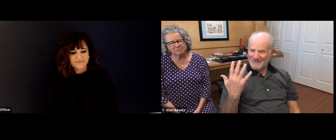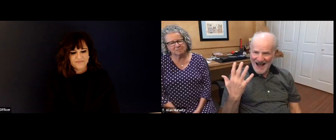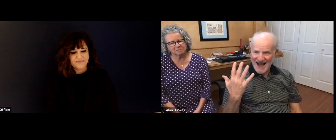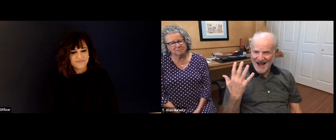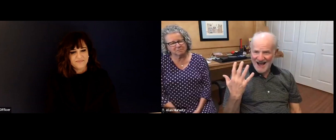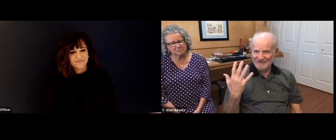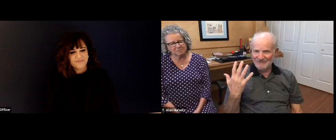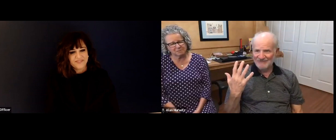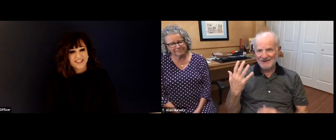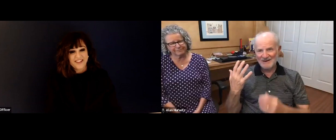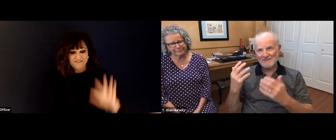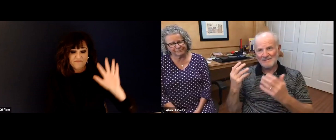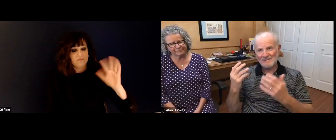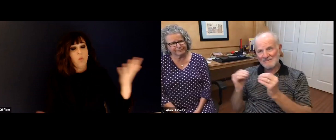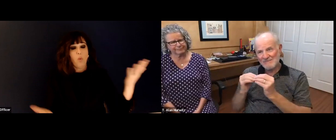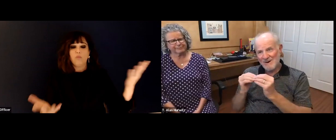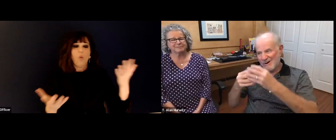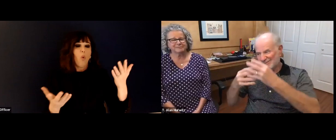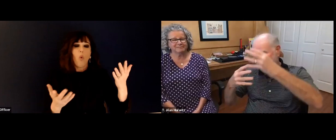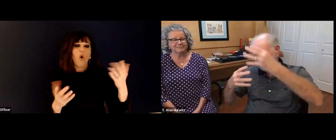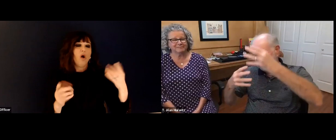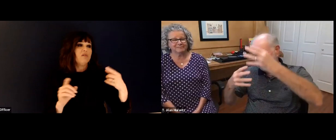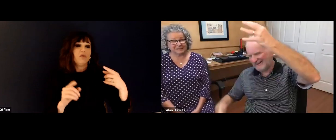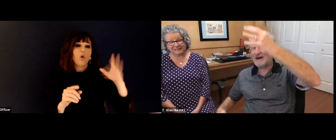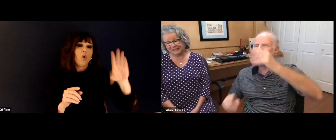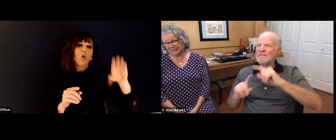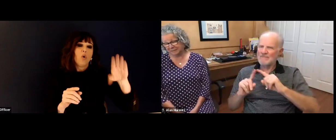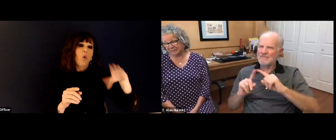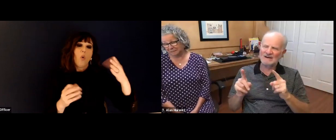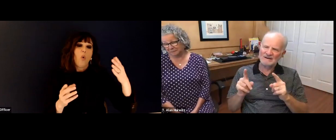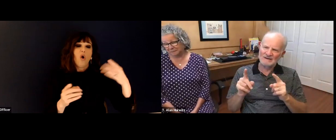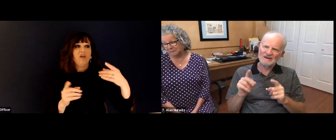what would you share with the audience on being such a good leader?